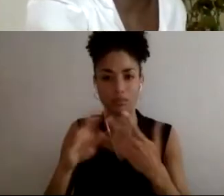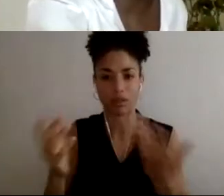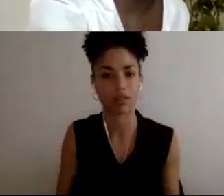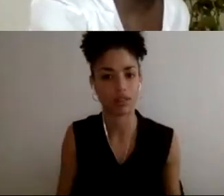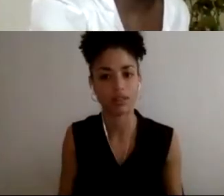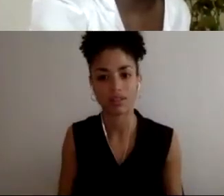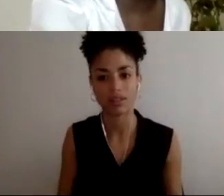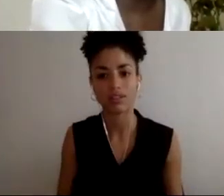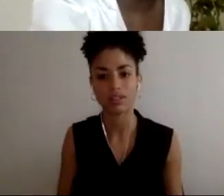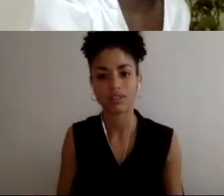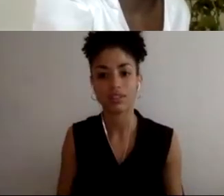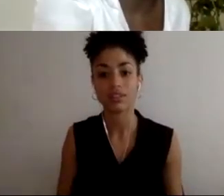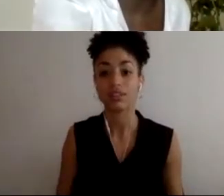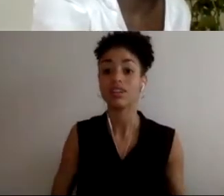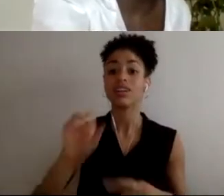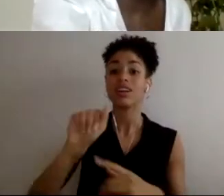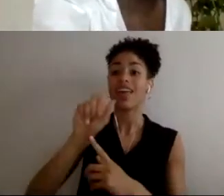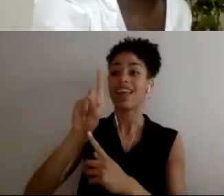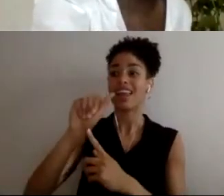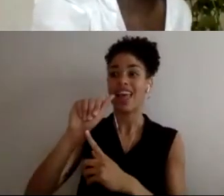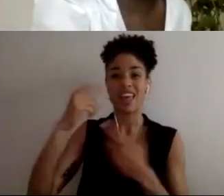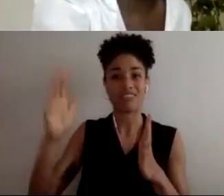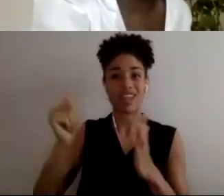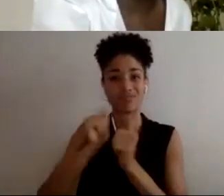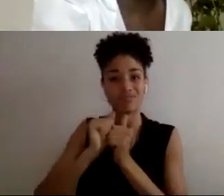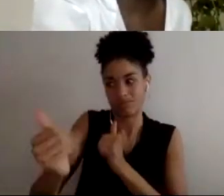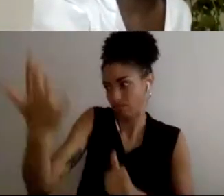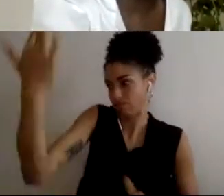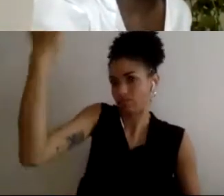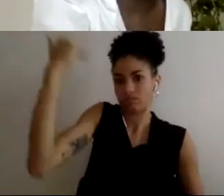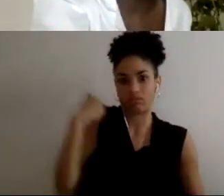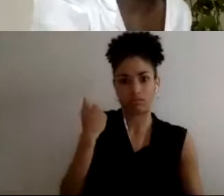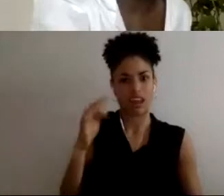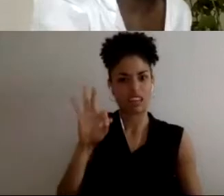ADA came out a long time ago. I don't see why we're still